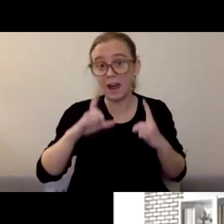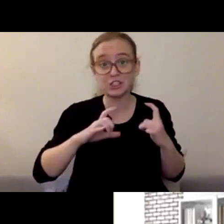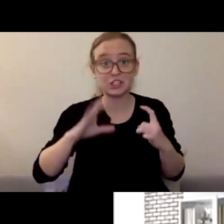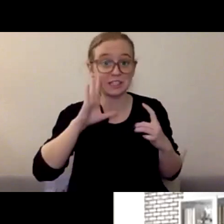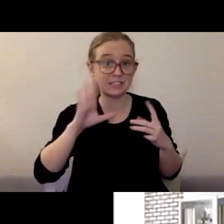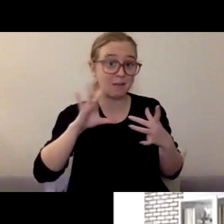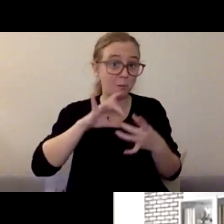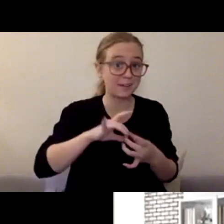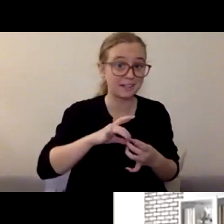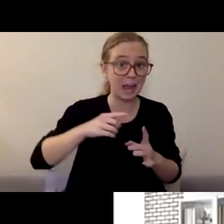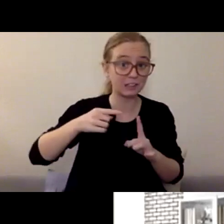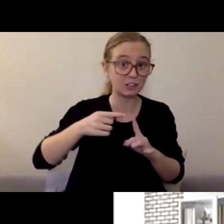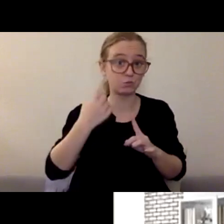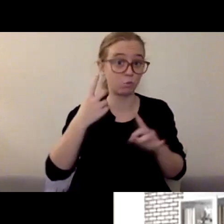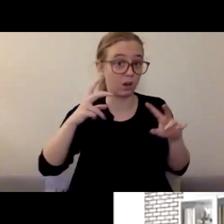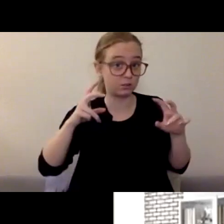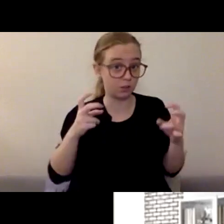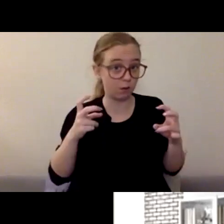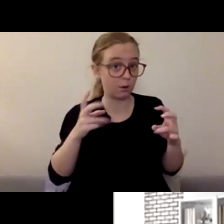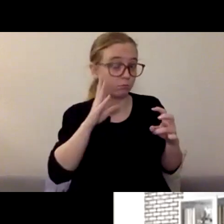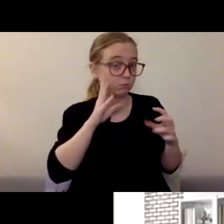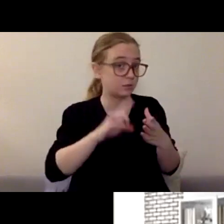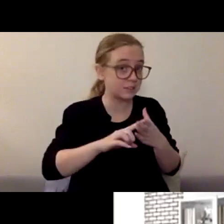and you can talk about that and then we can move on to the next one.